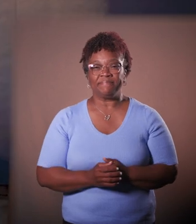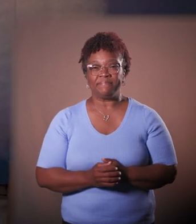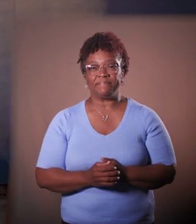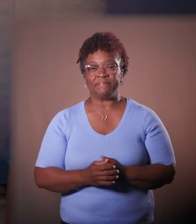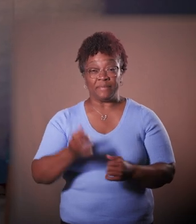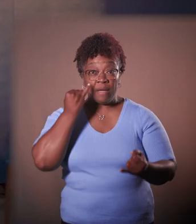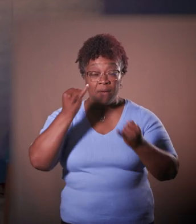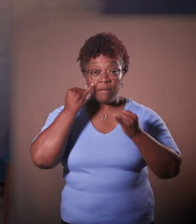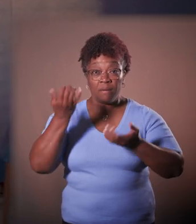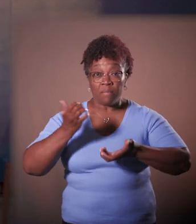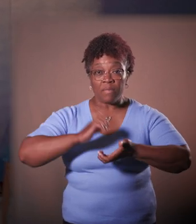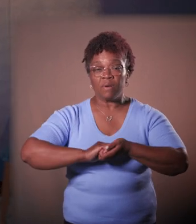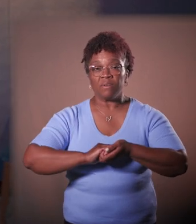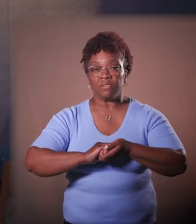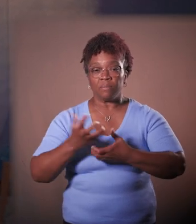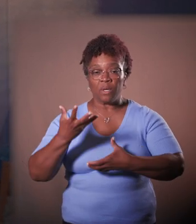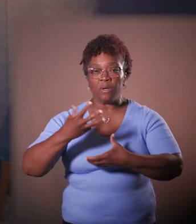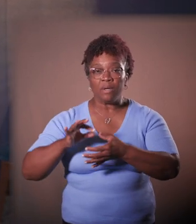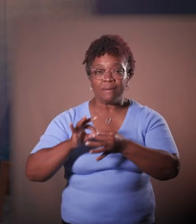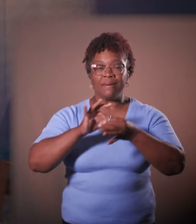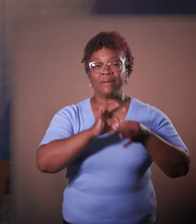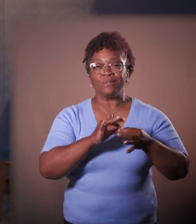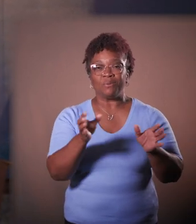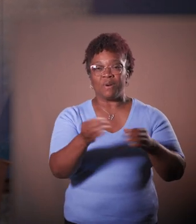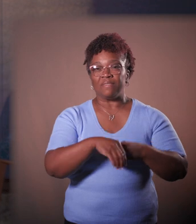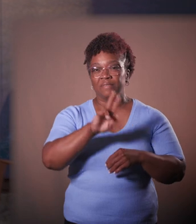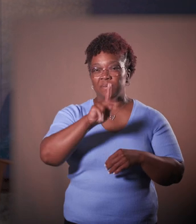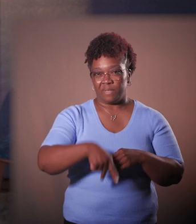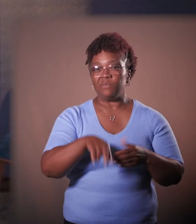Innovation Partnerships is a part of the Office of the Vice President for Research